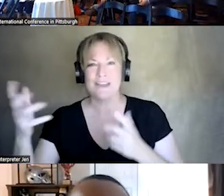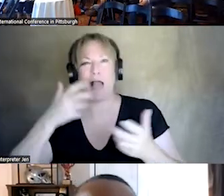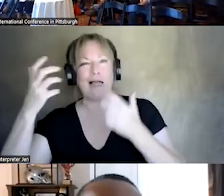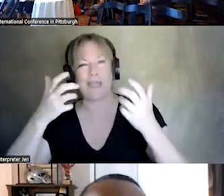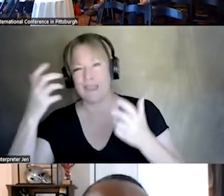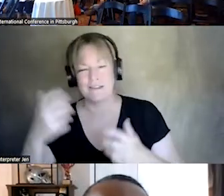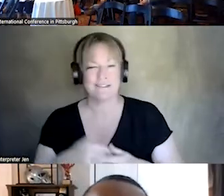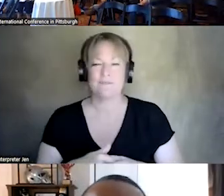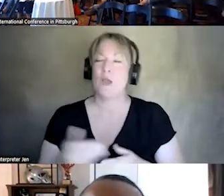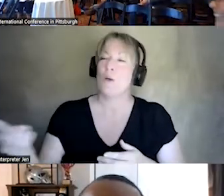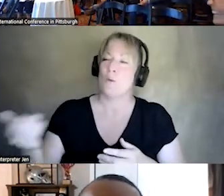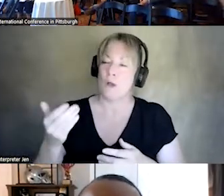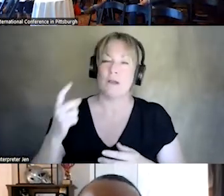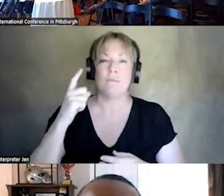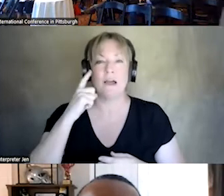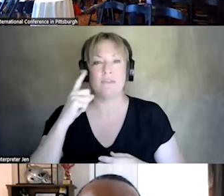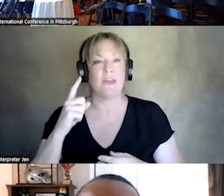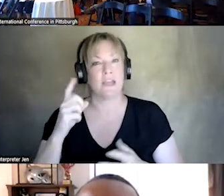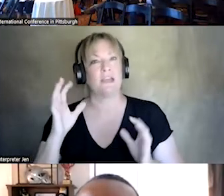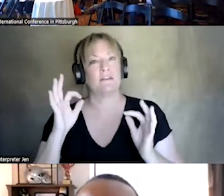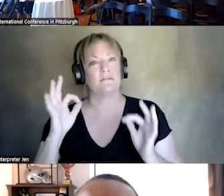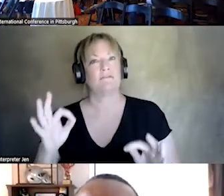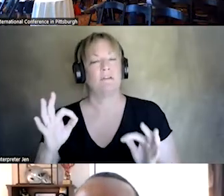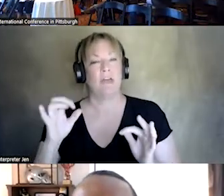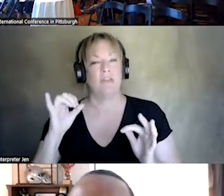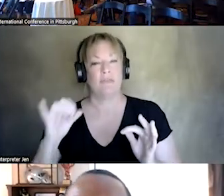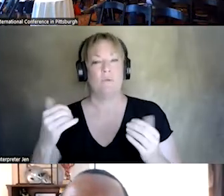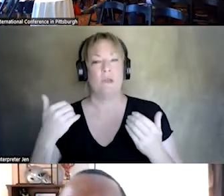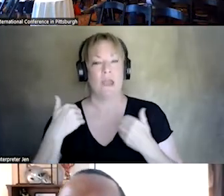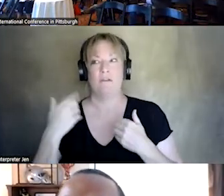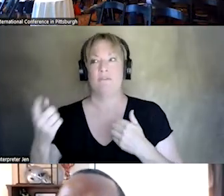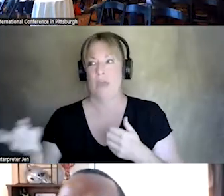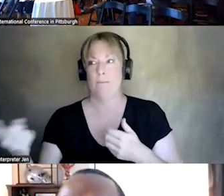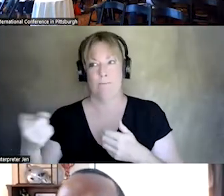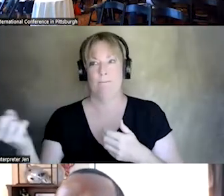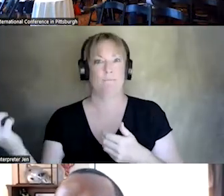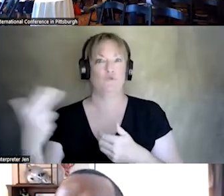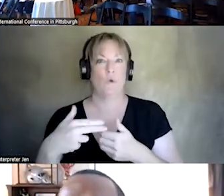SO, WELCOME. I THINK IT IS ONLY FITTING THAT, THAT WE HAVE THEM JOIN US TODAY. BECAUSE WE CANNOT SAY